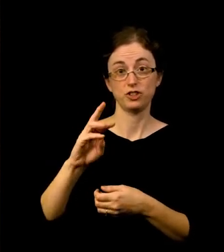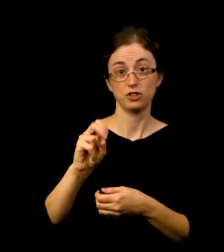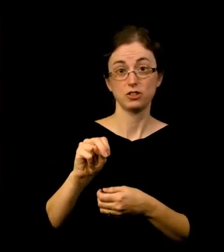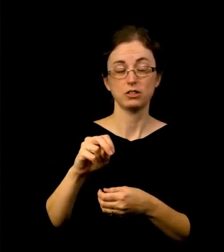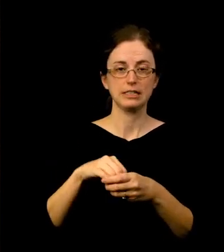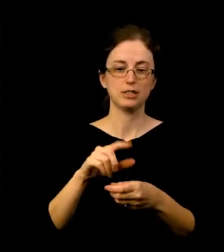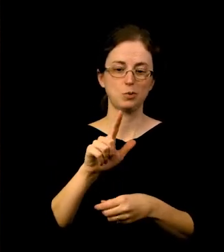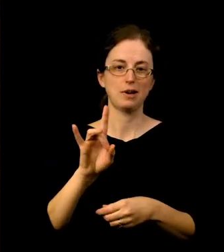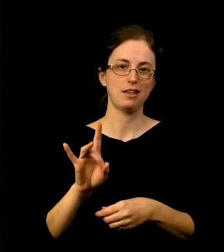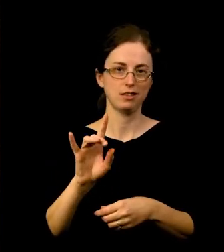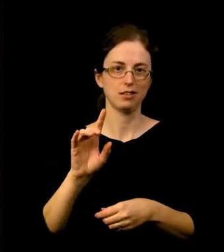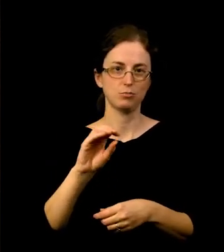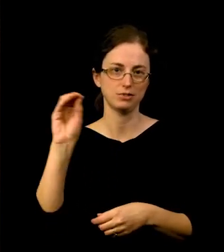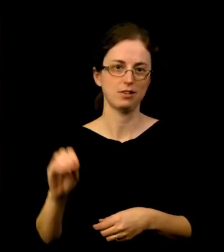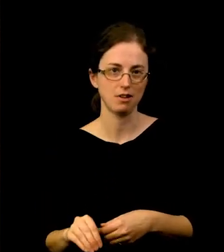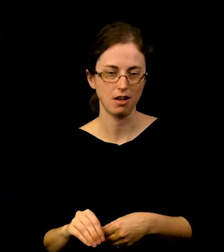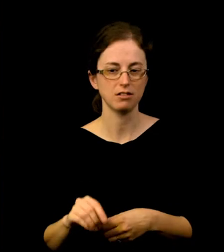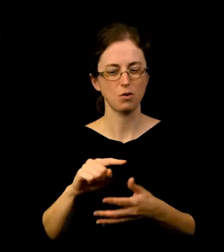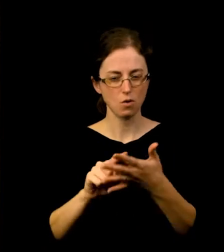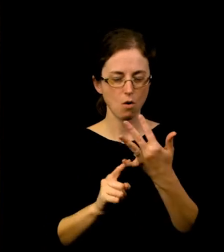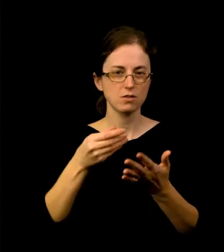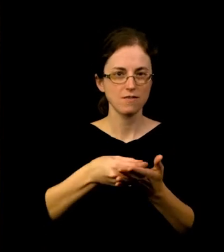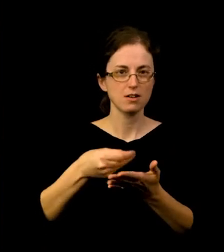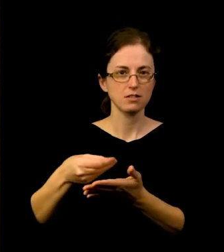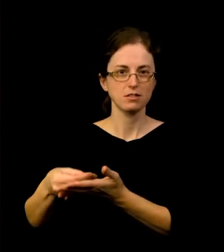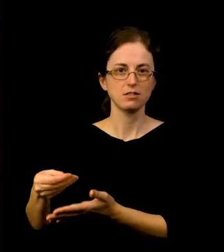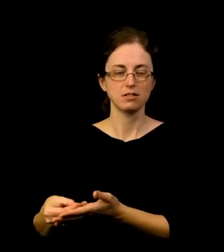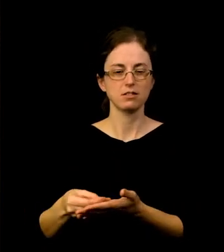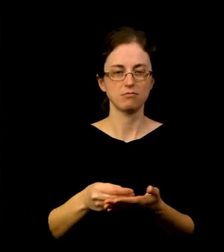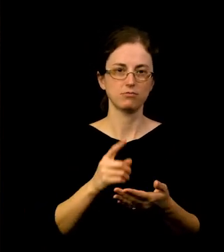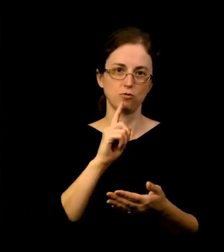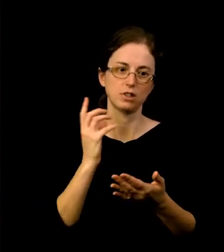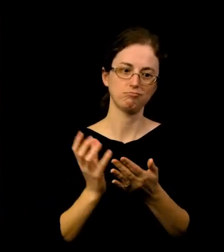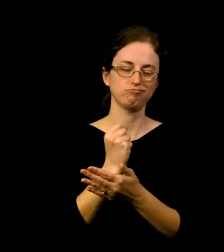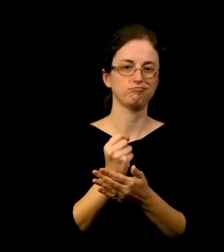These funds get put to good use each year, and were even more important in a year when our earned income suffered.